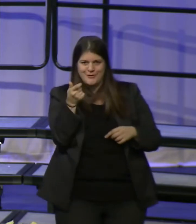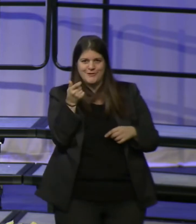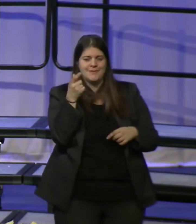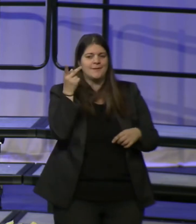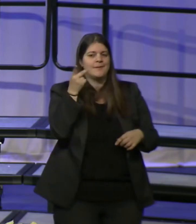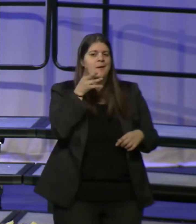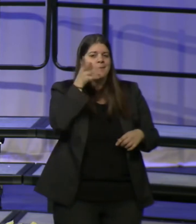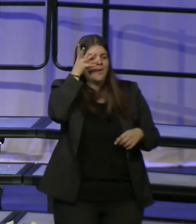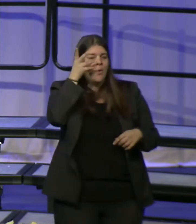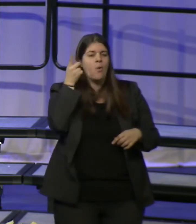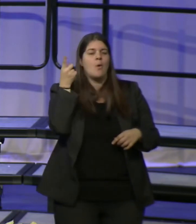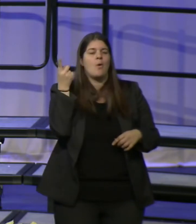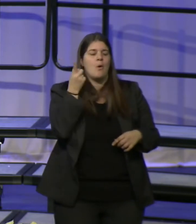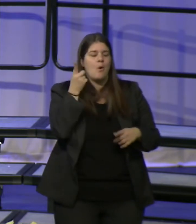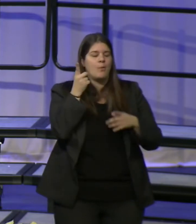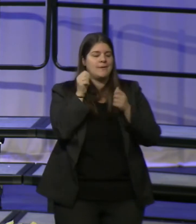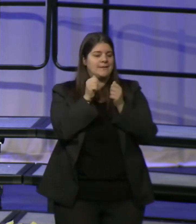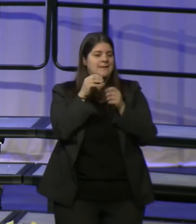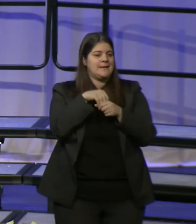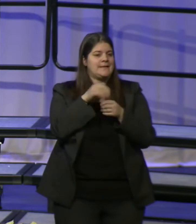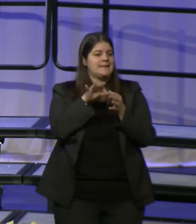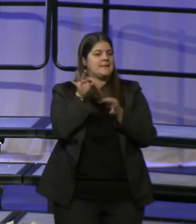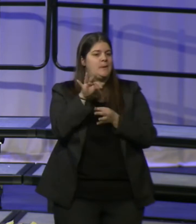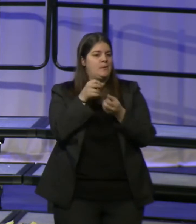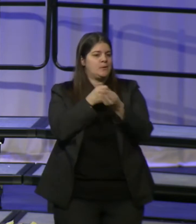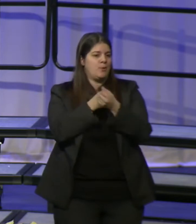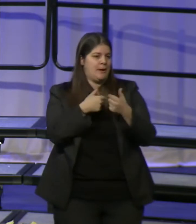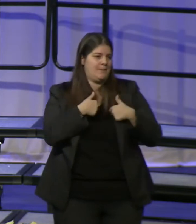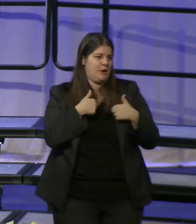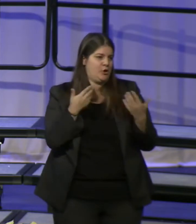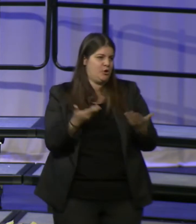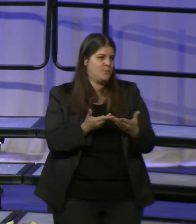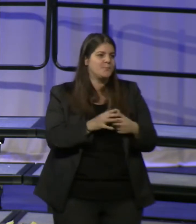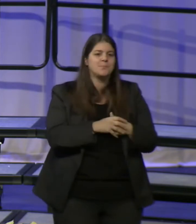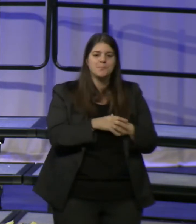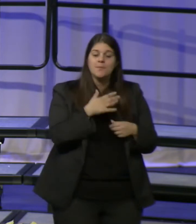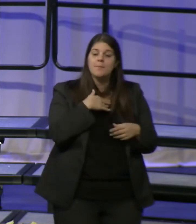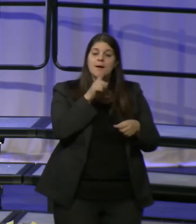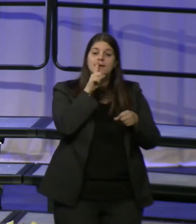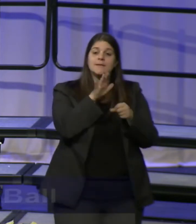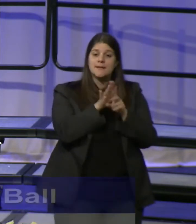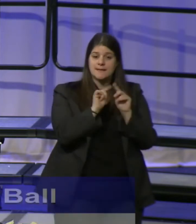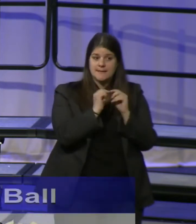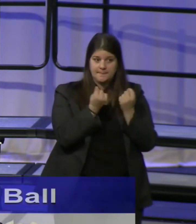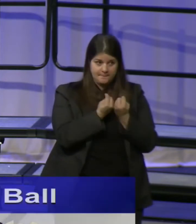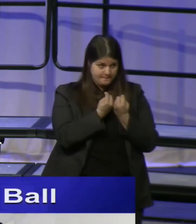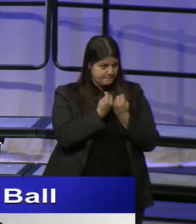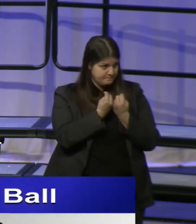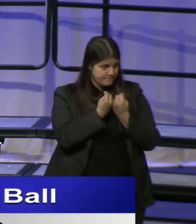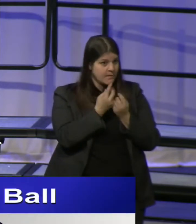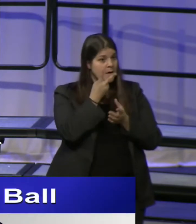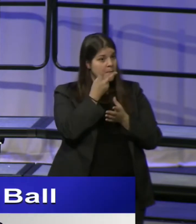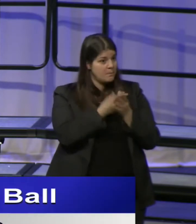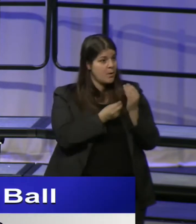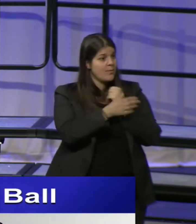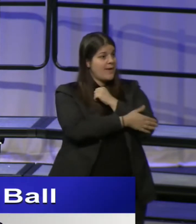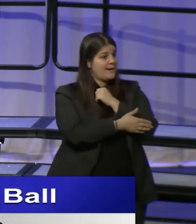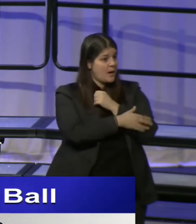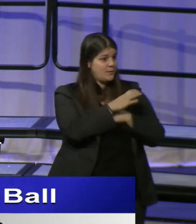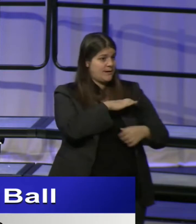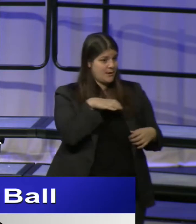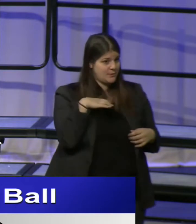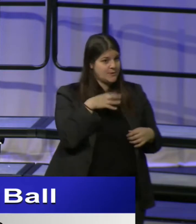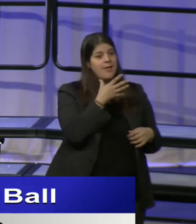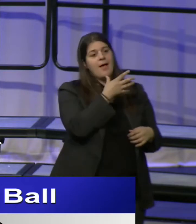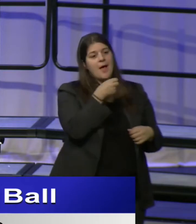with me in spirit. My dedicated team both at the County Council and on the campaign trail,